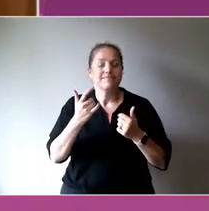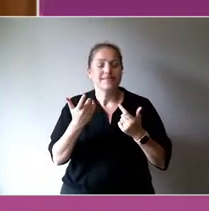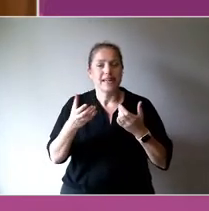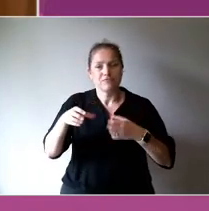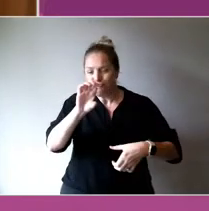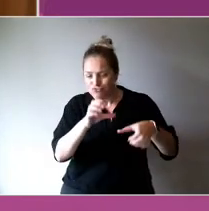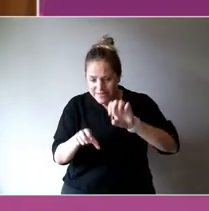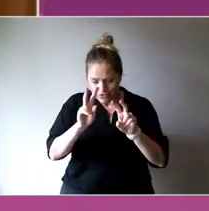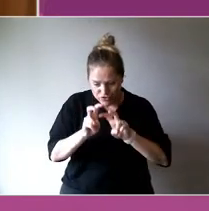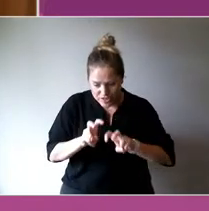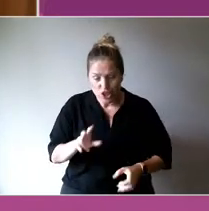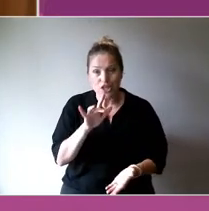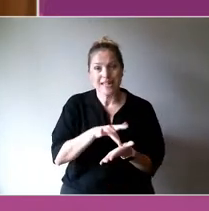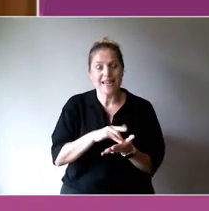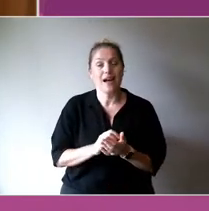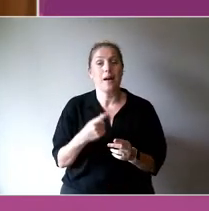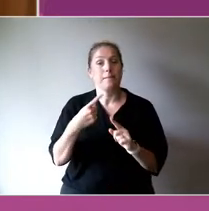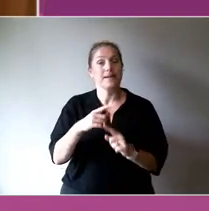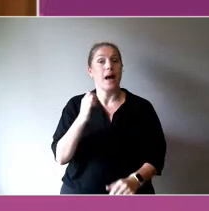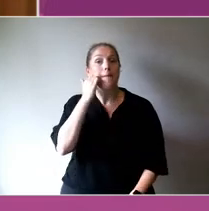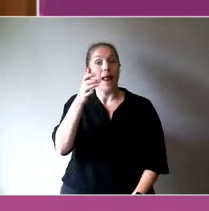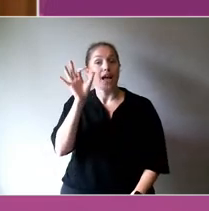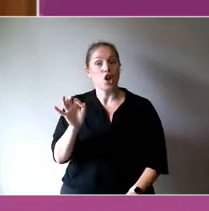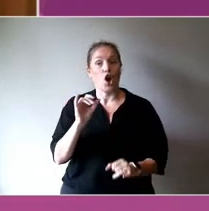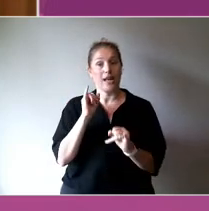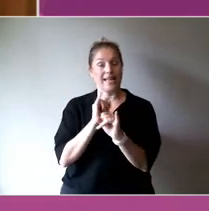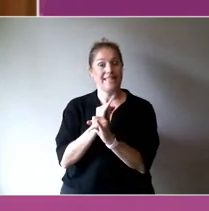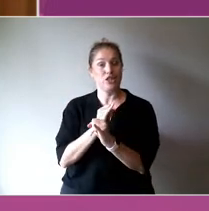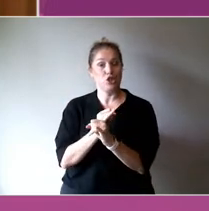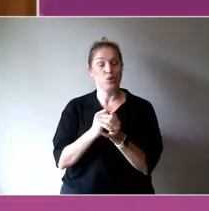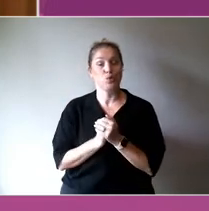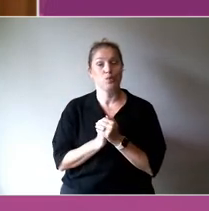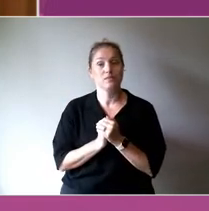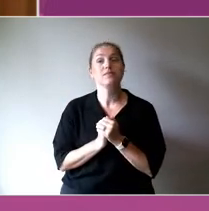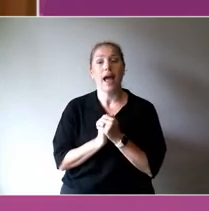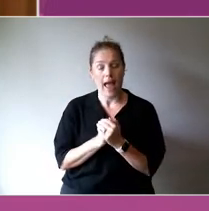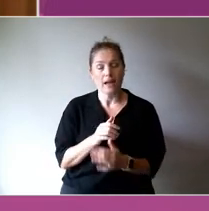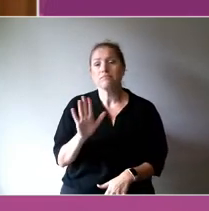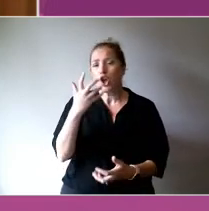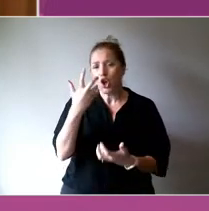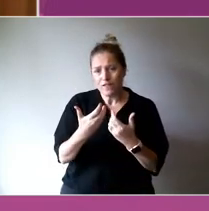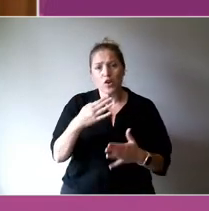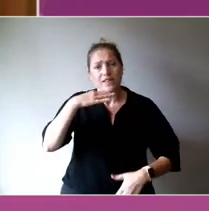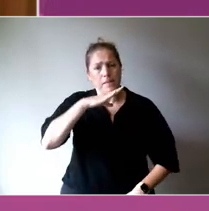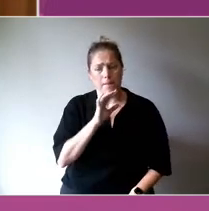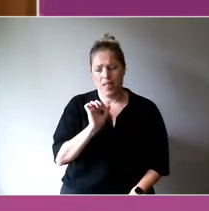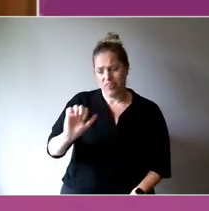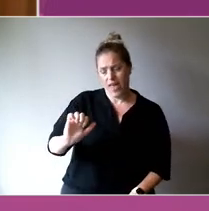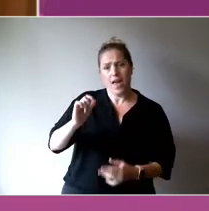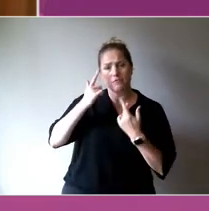of Melbourne and its Creativity and Wellbeing Hallmark Research Initiative. Today's event is being recorded.